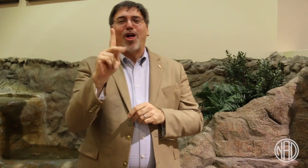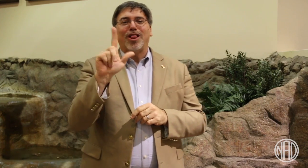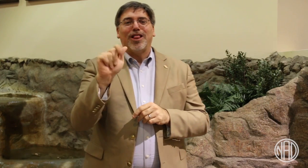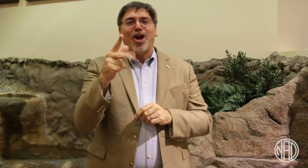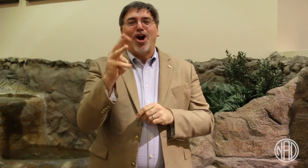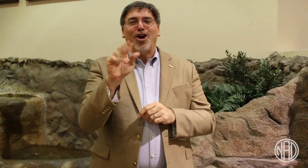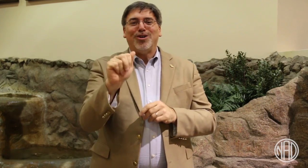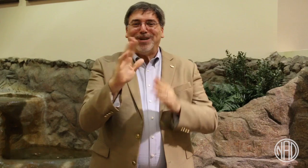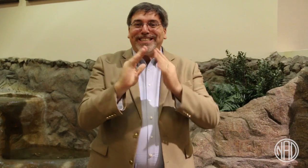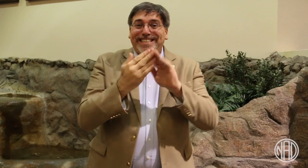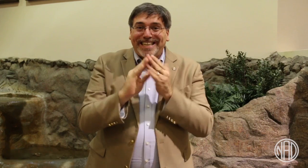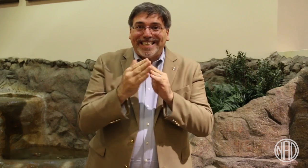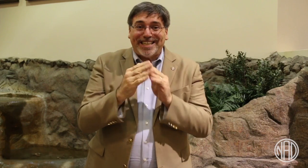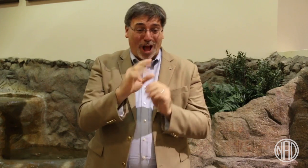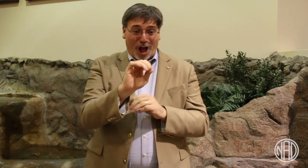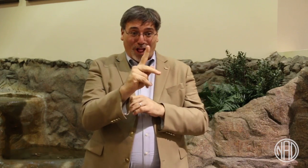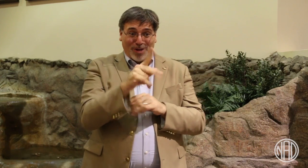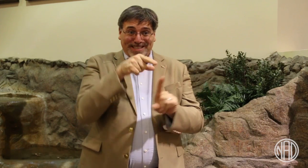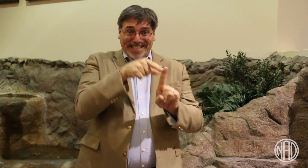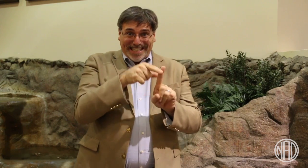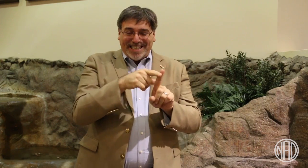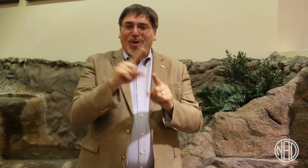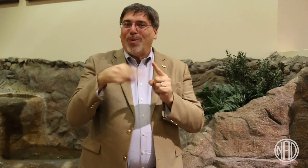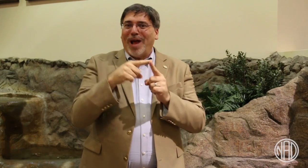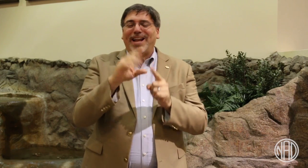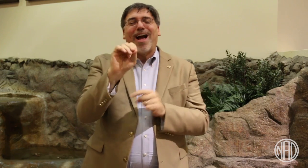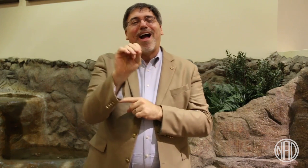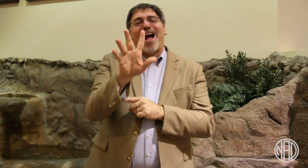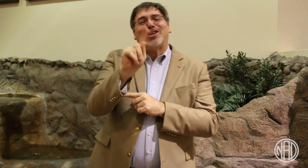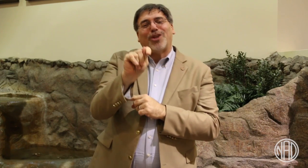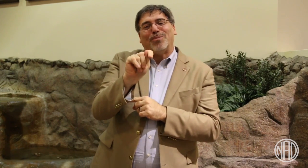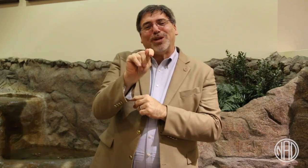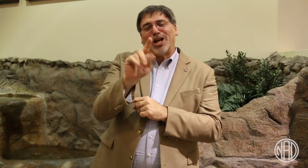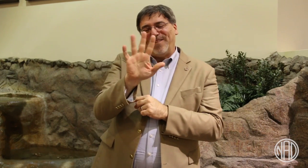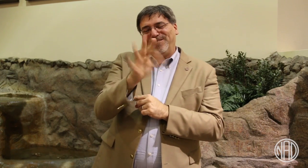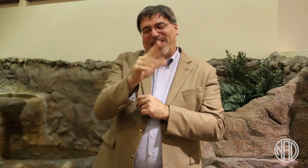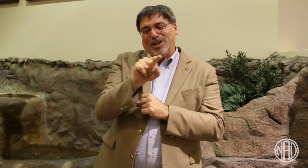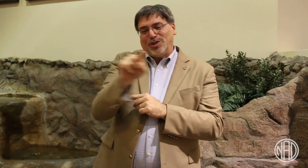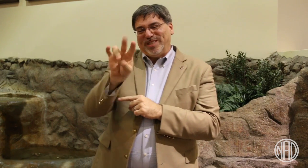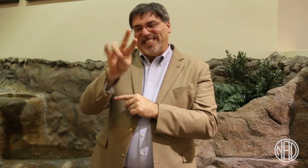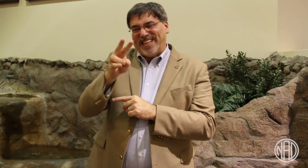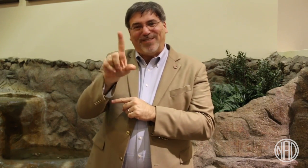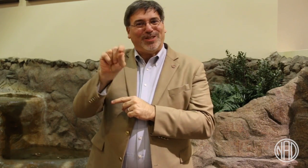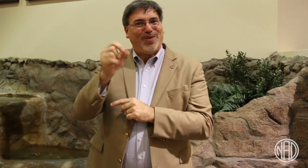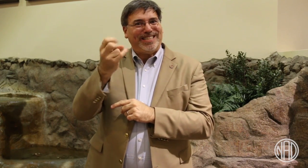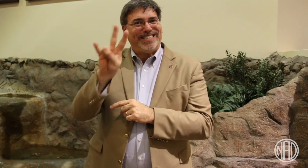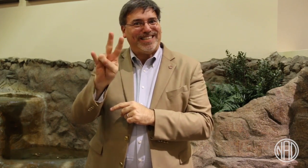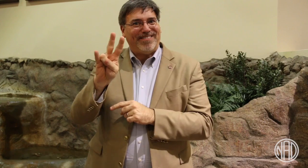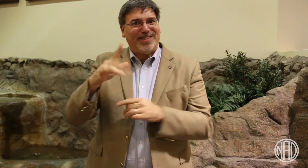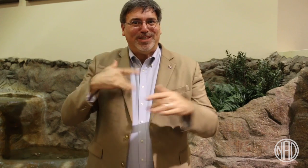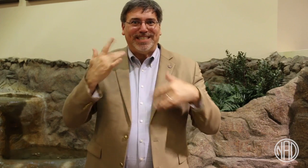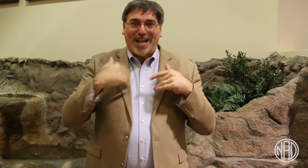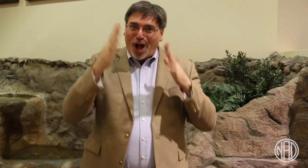Oklahoma City, Oklahoma, October 5-7, 2017.